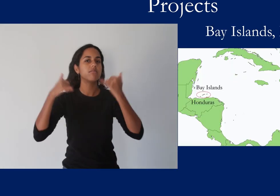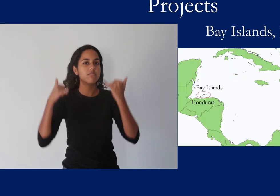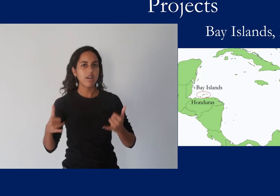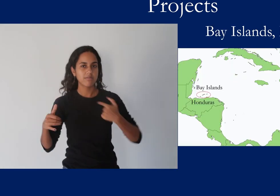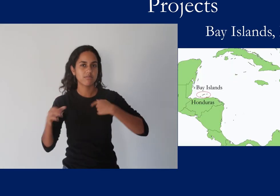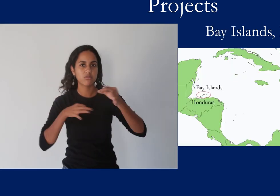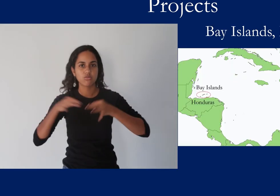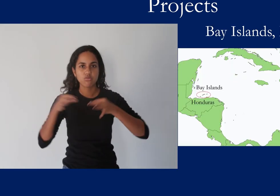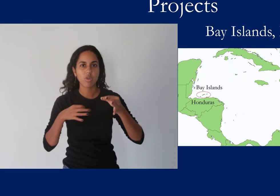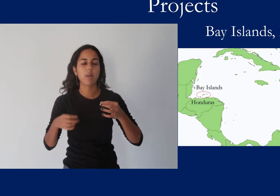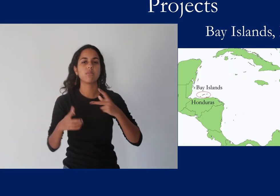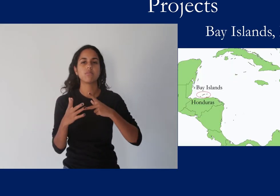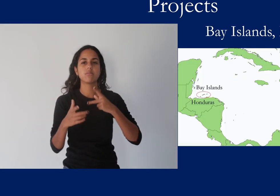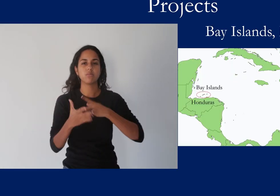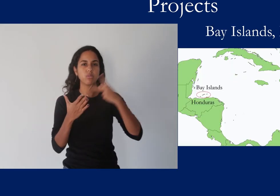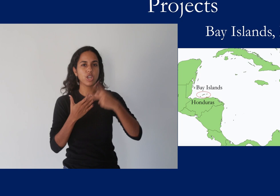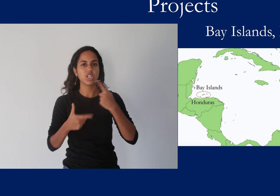Now i will describe a sign language documentation